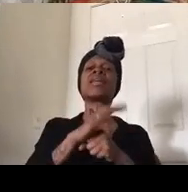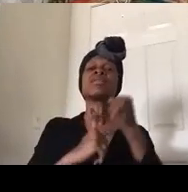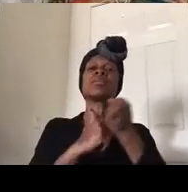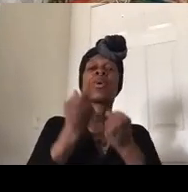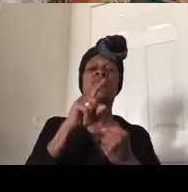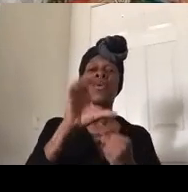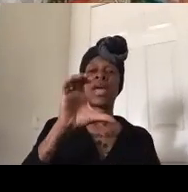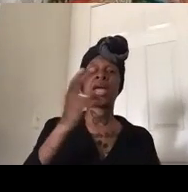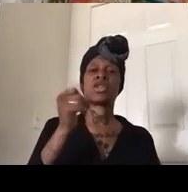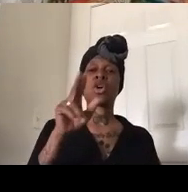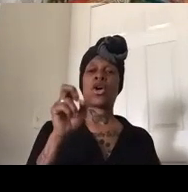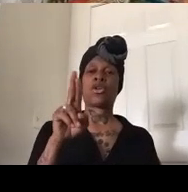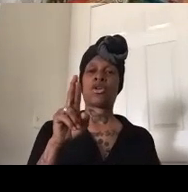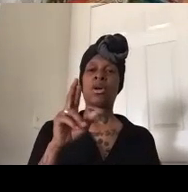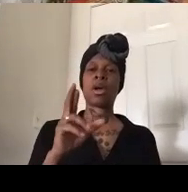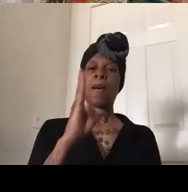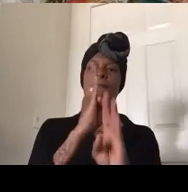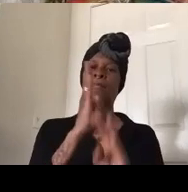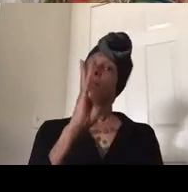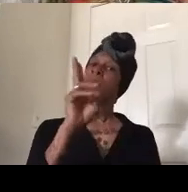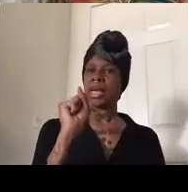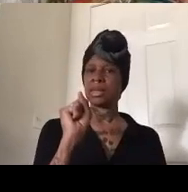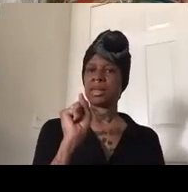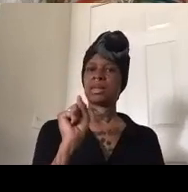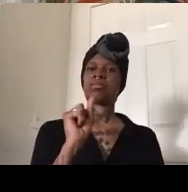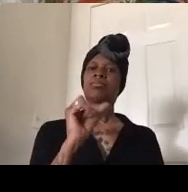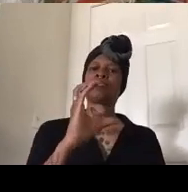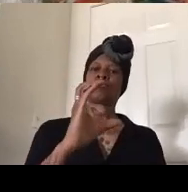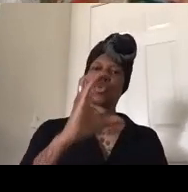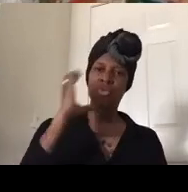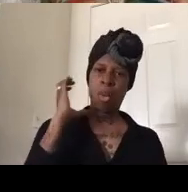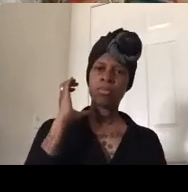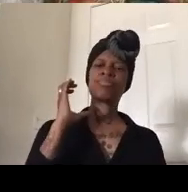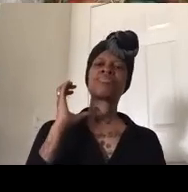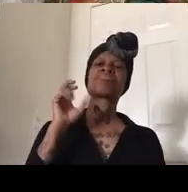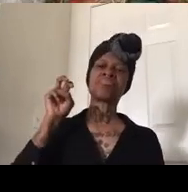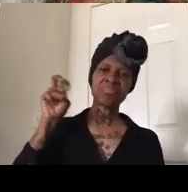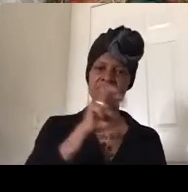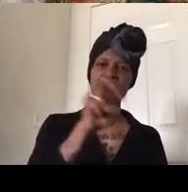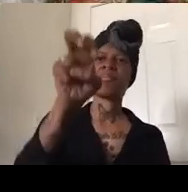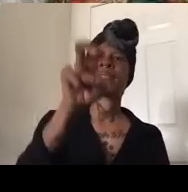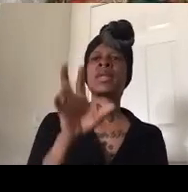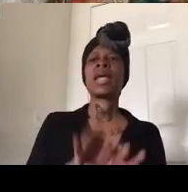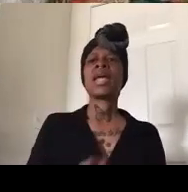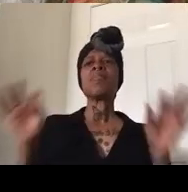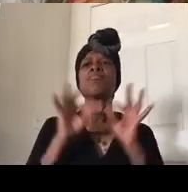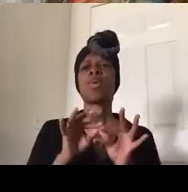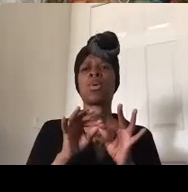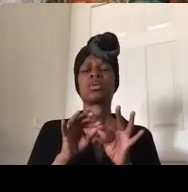and we all traveled across country we realized that it was important to make the trip mean something not just the convening which